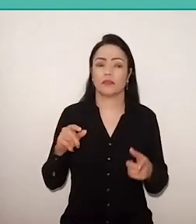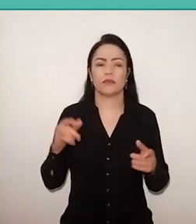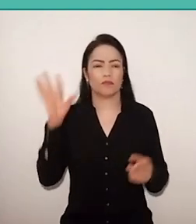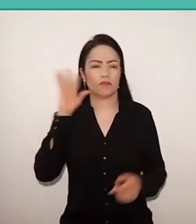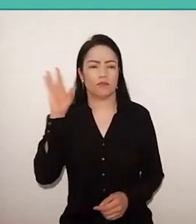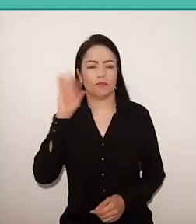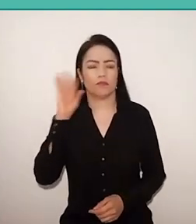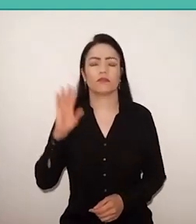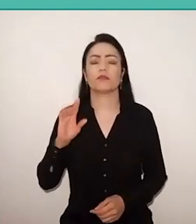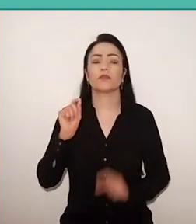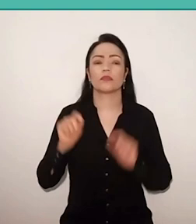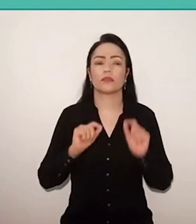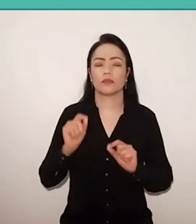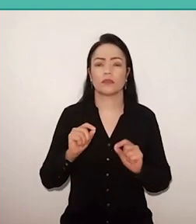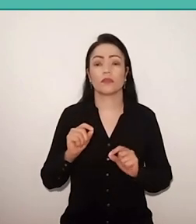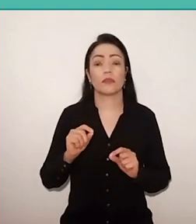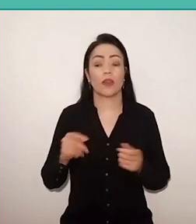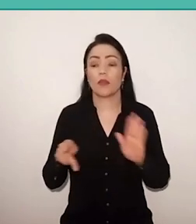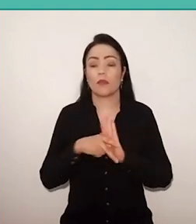from the "Pedagogy of Autonomy" really,